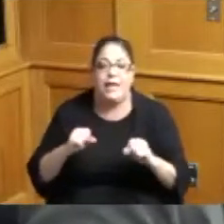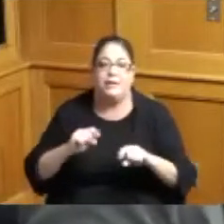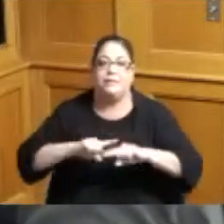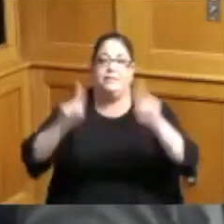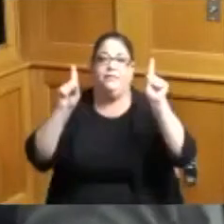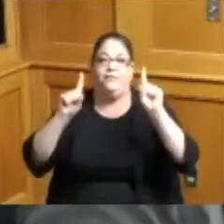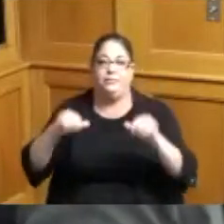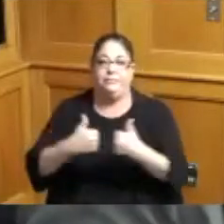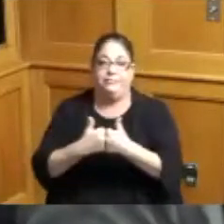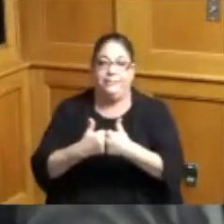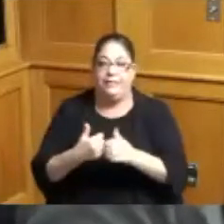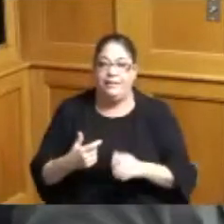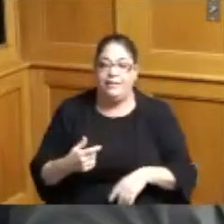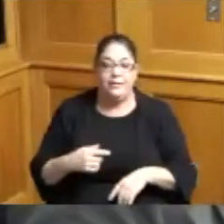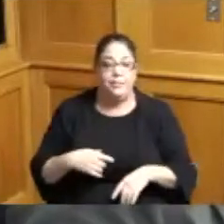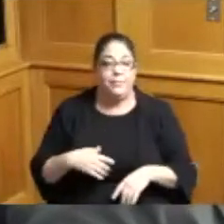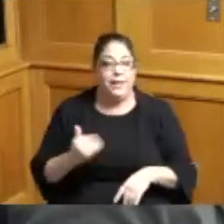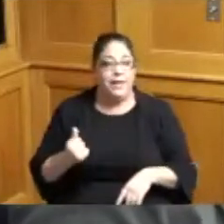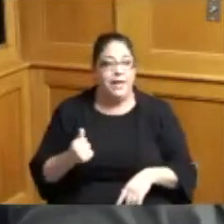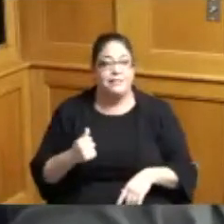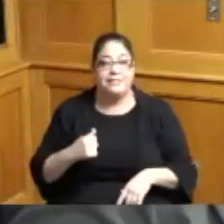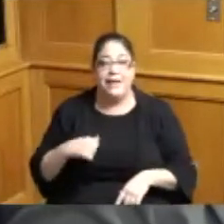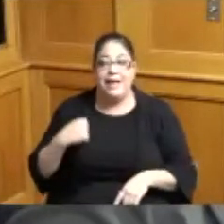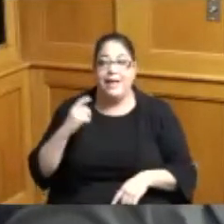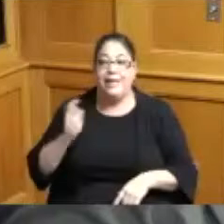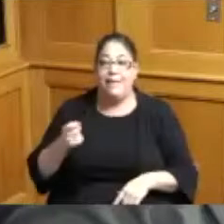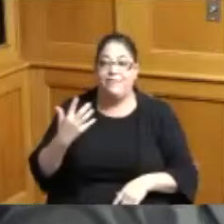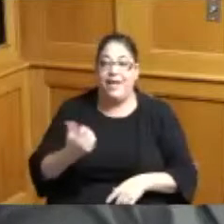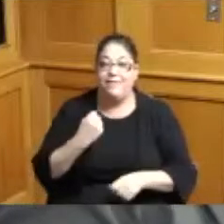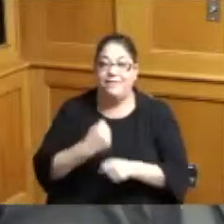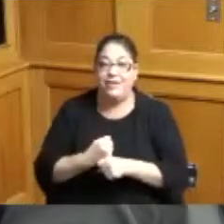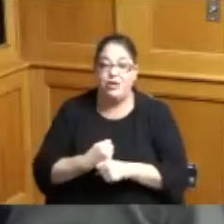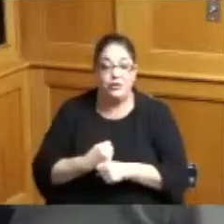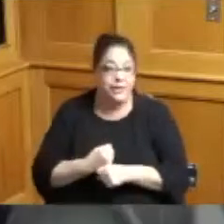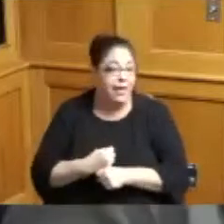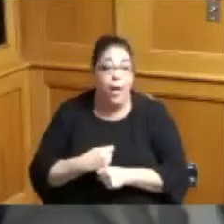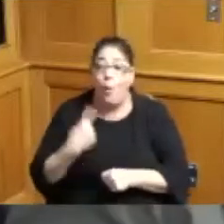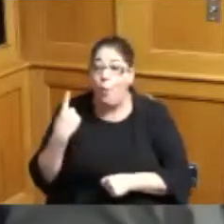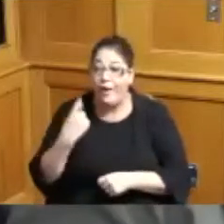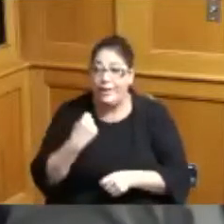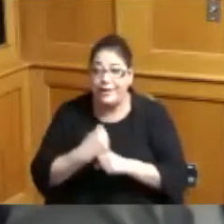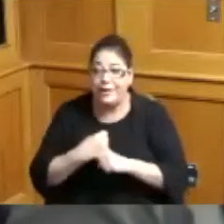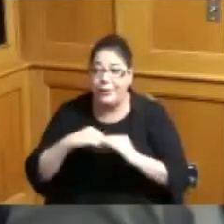they weren't up I said I gave them five years they weren't up a year without going you know